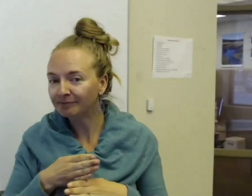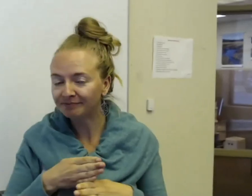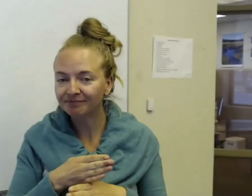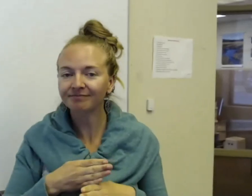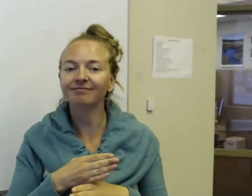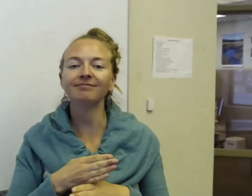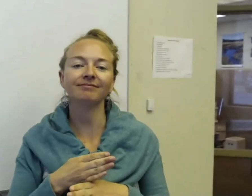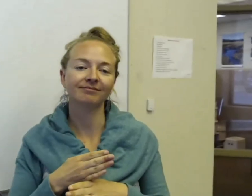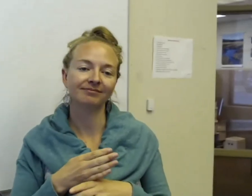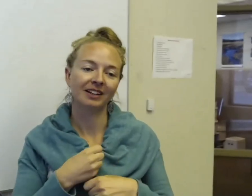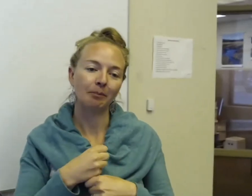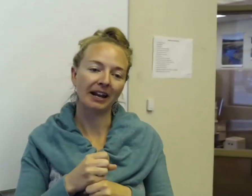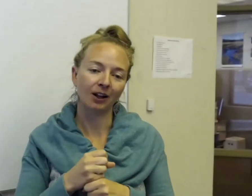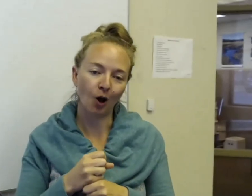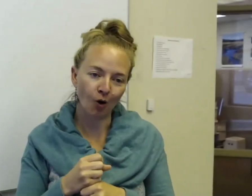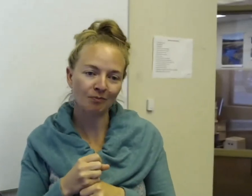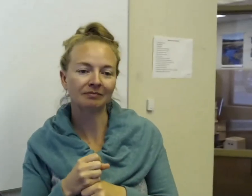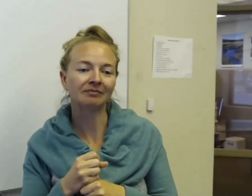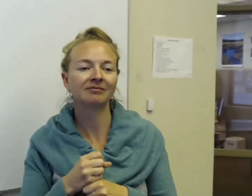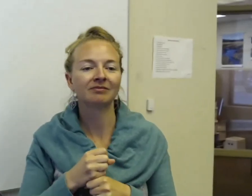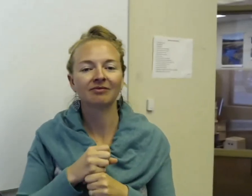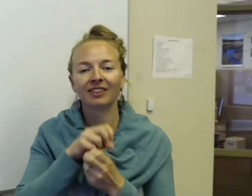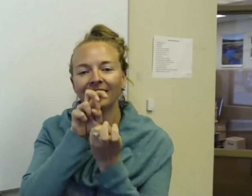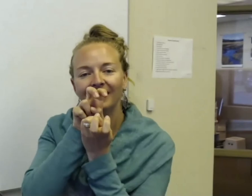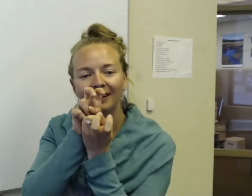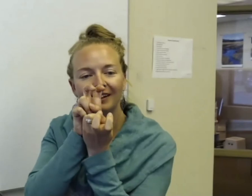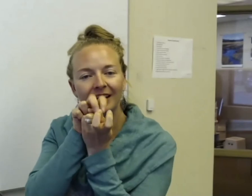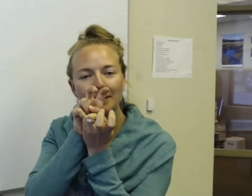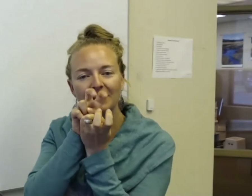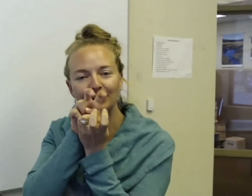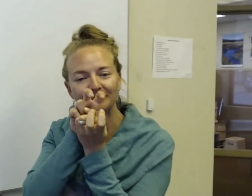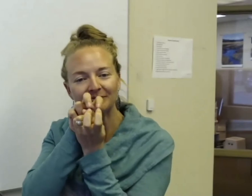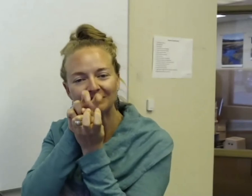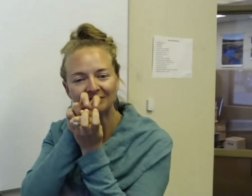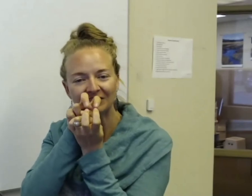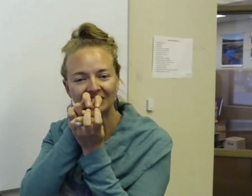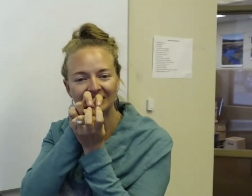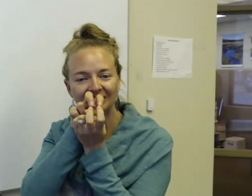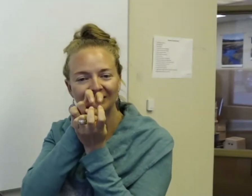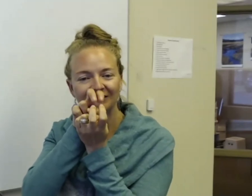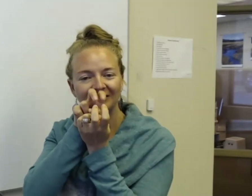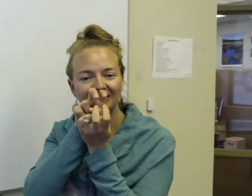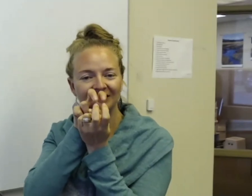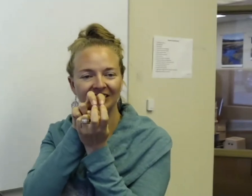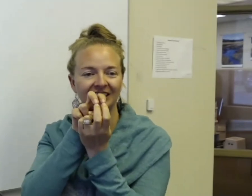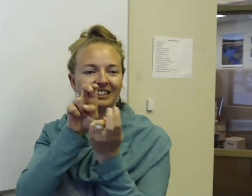wood, making a home, beaver.